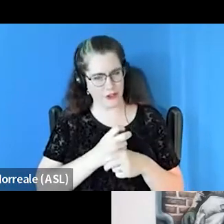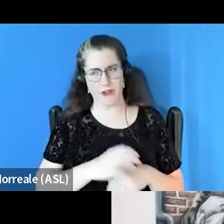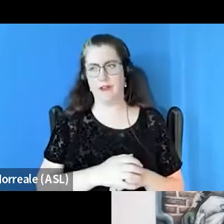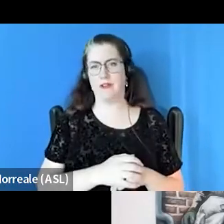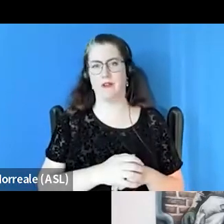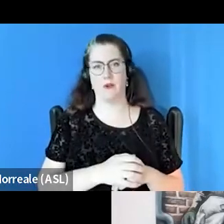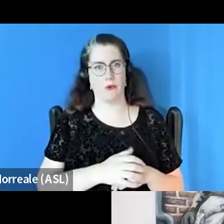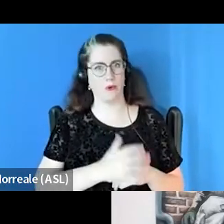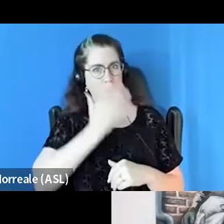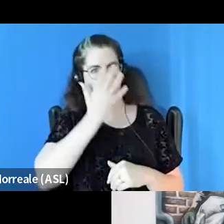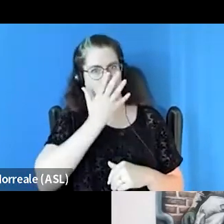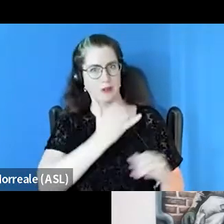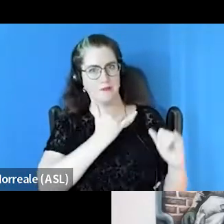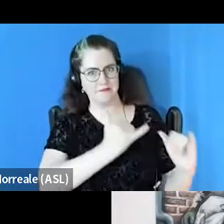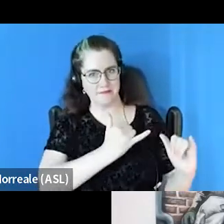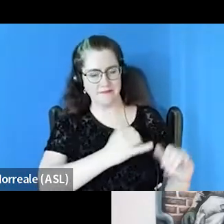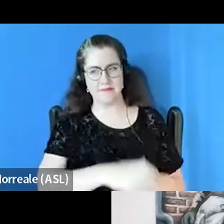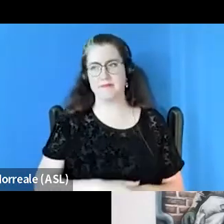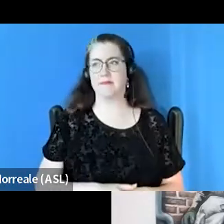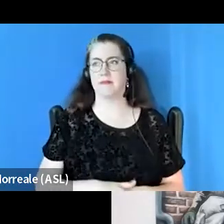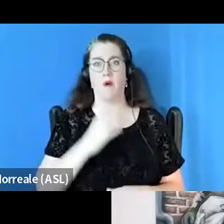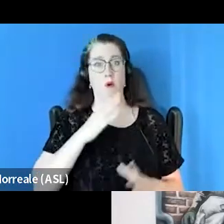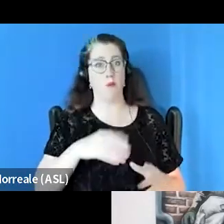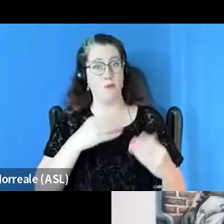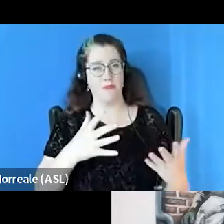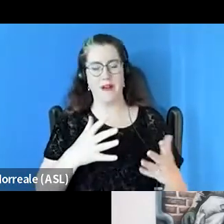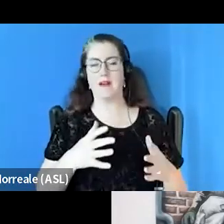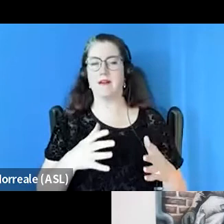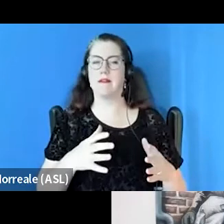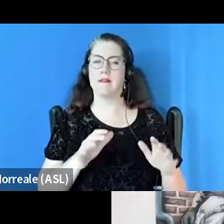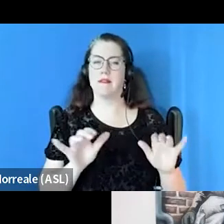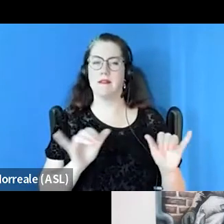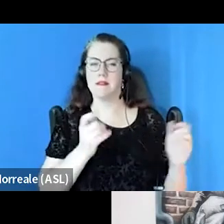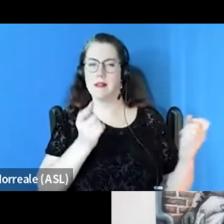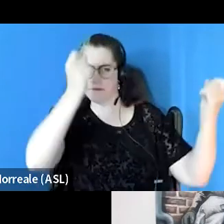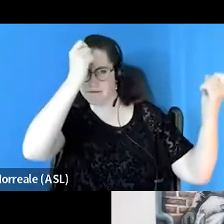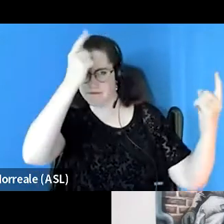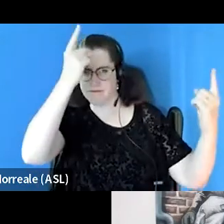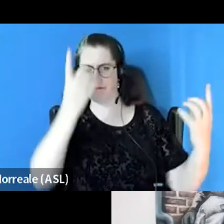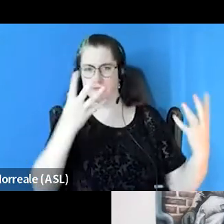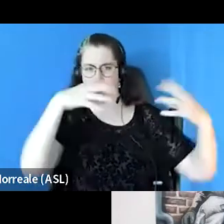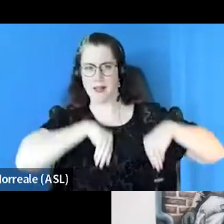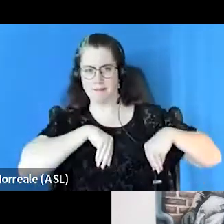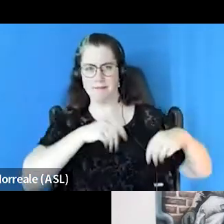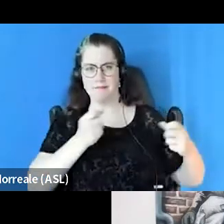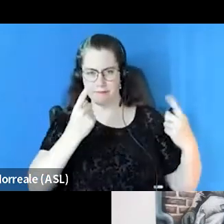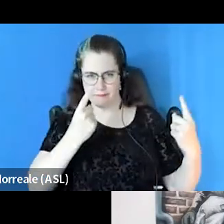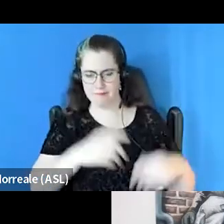or can provide the same insight. So that is another issue that if we address that,